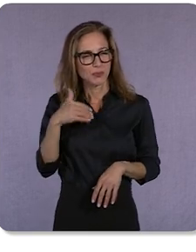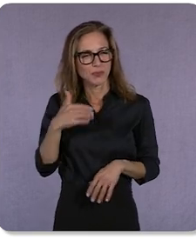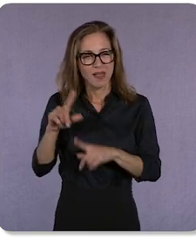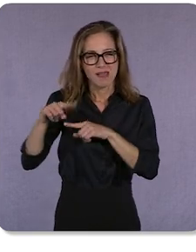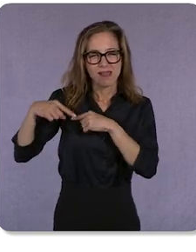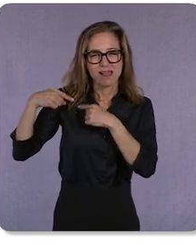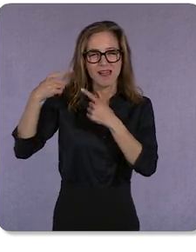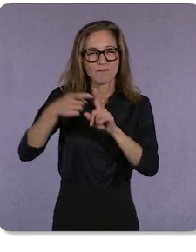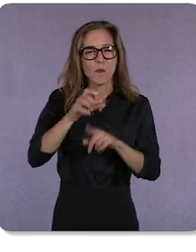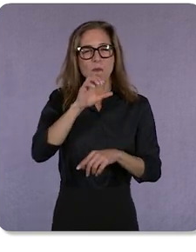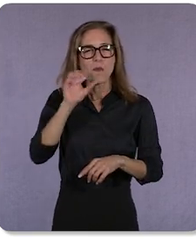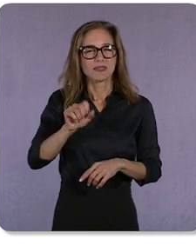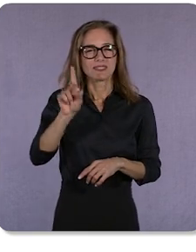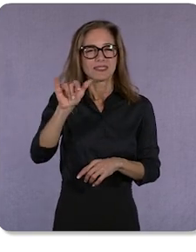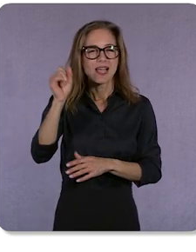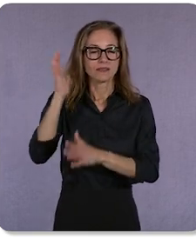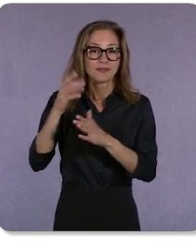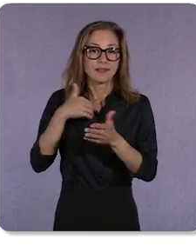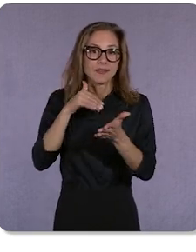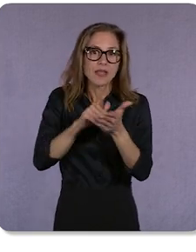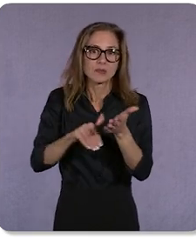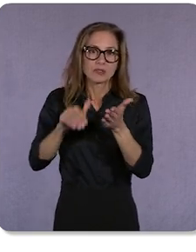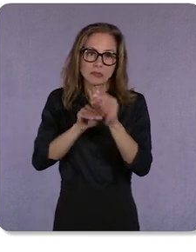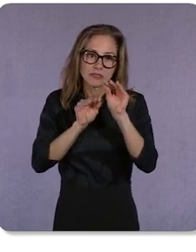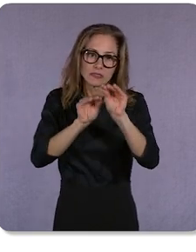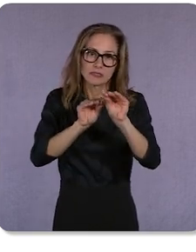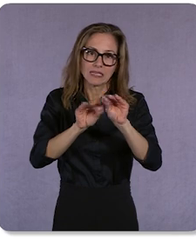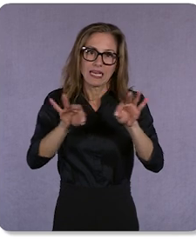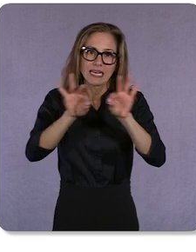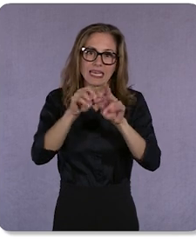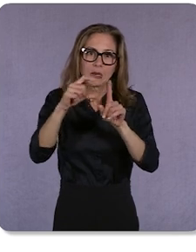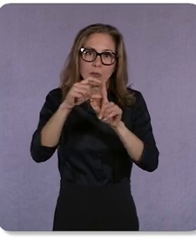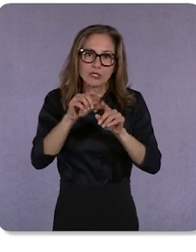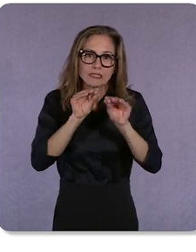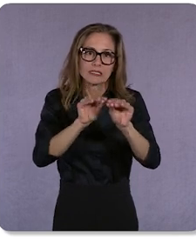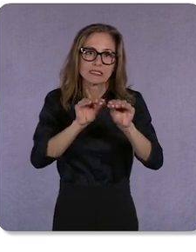of keywords and crazy bid matrices. We’ve worked a lot to automate campaigns